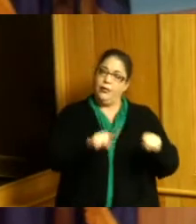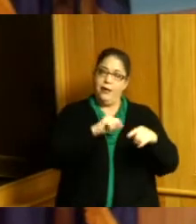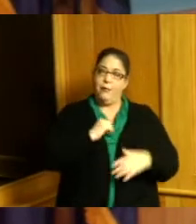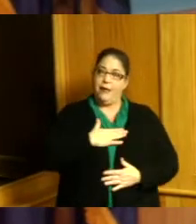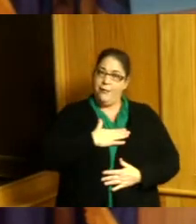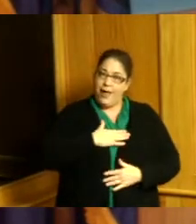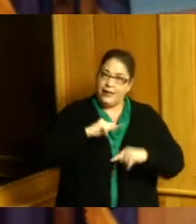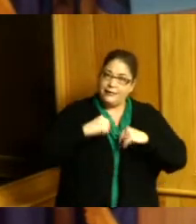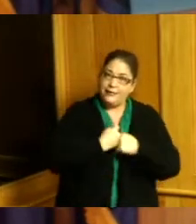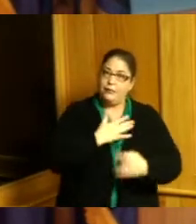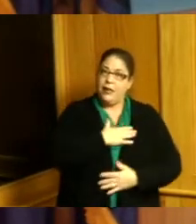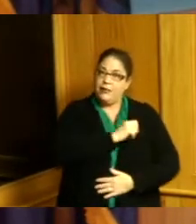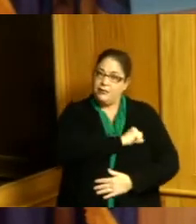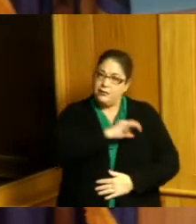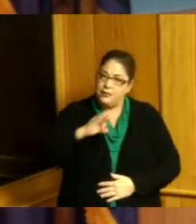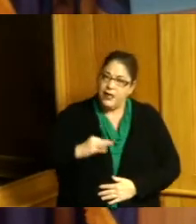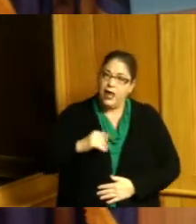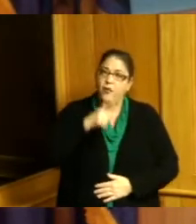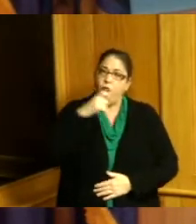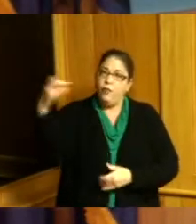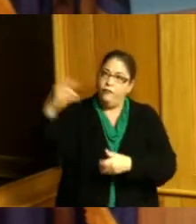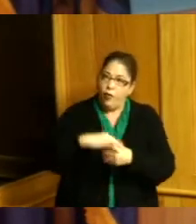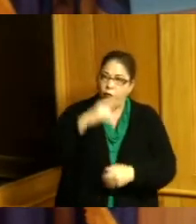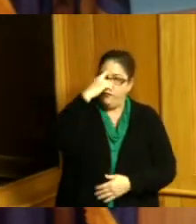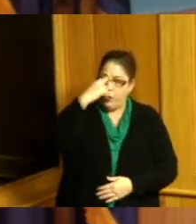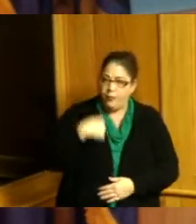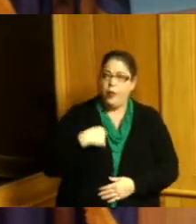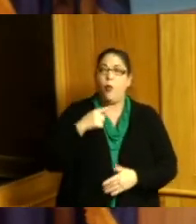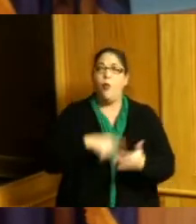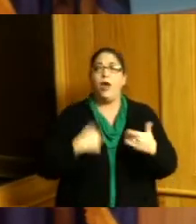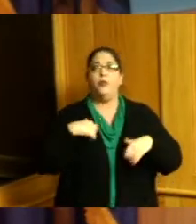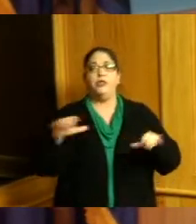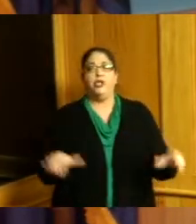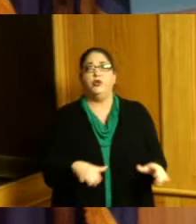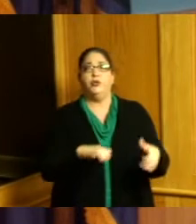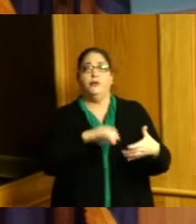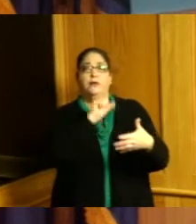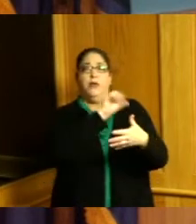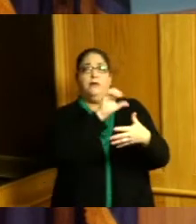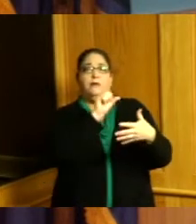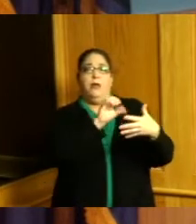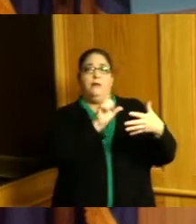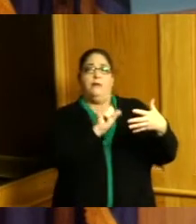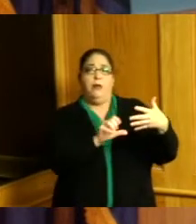what did we put our time on and so we're very pleased that some things that we were able to